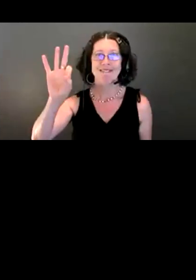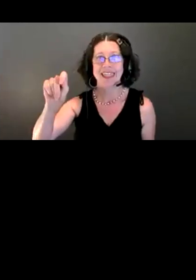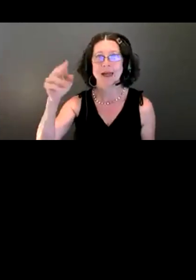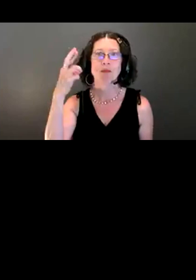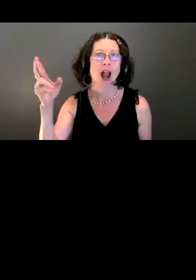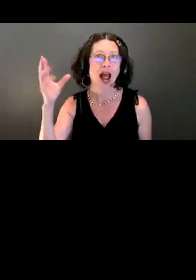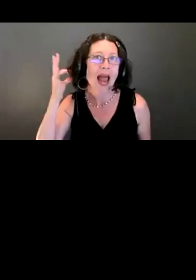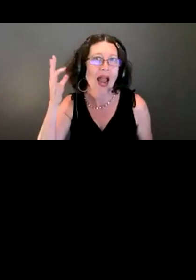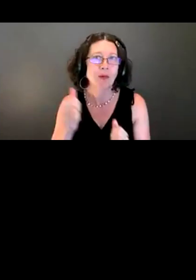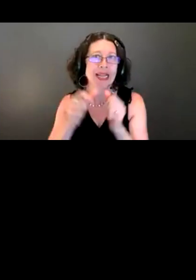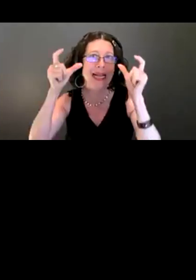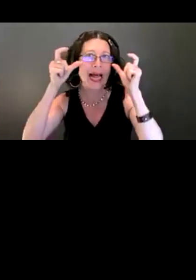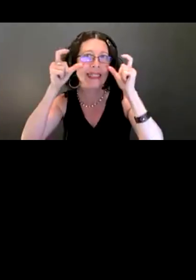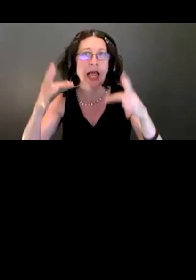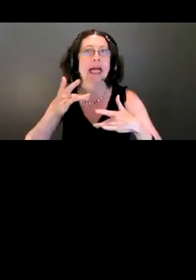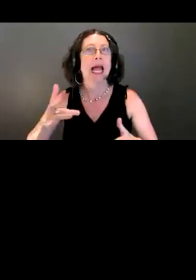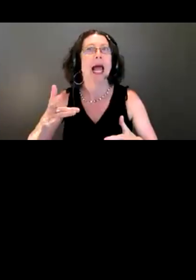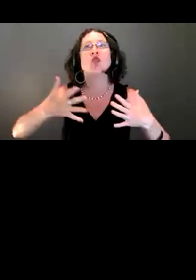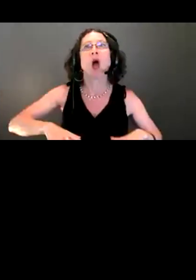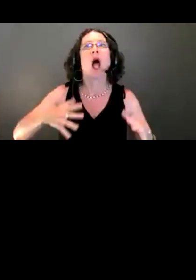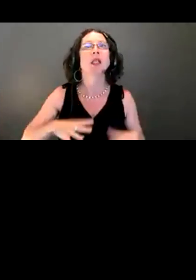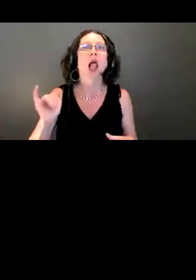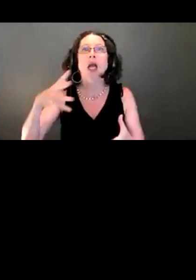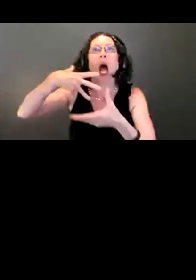tend to be dressing in sort of field gear on any given day.